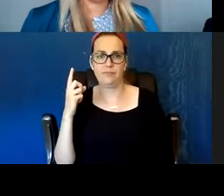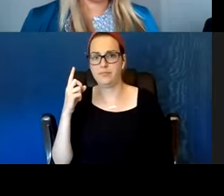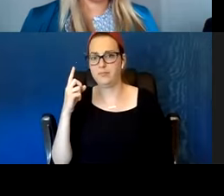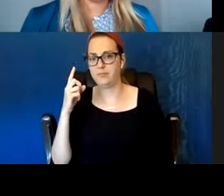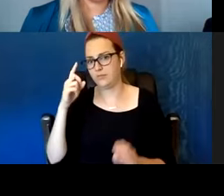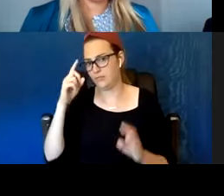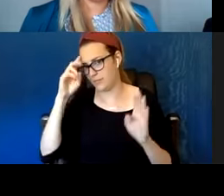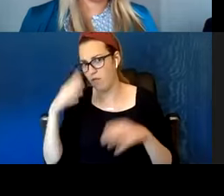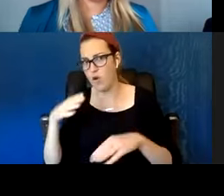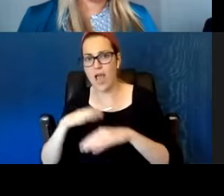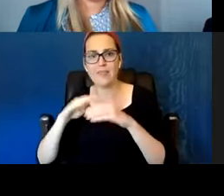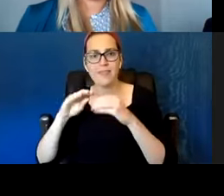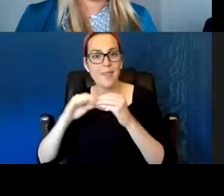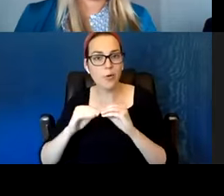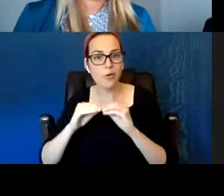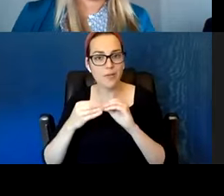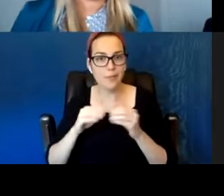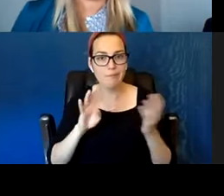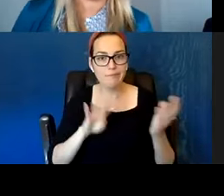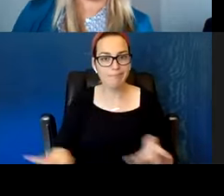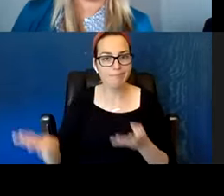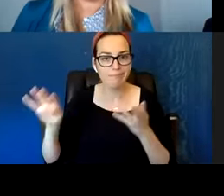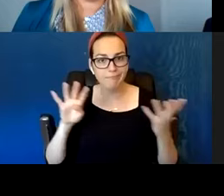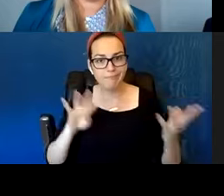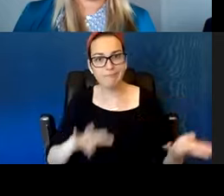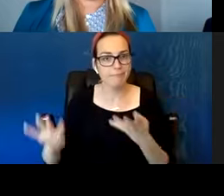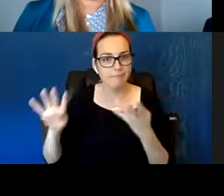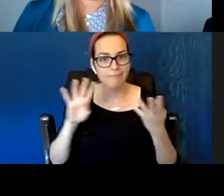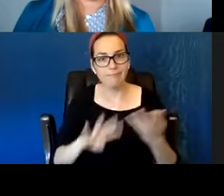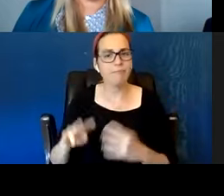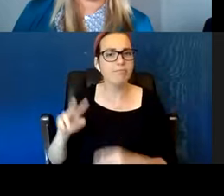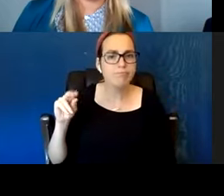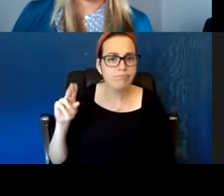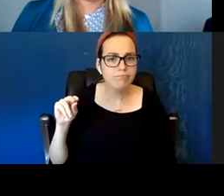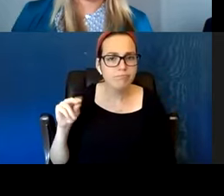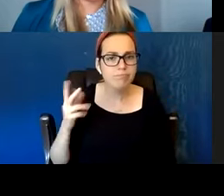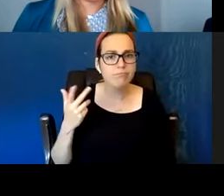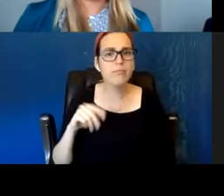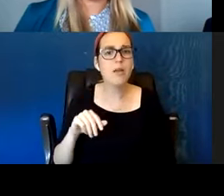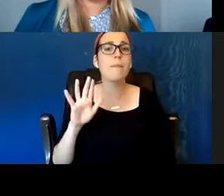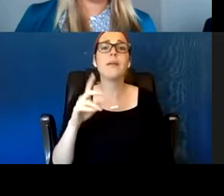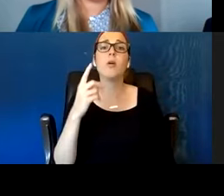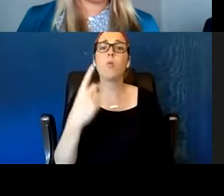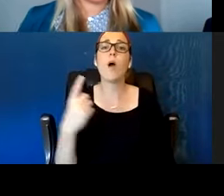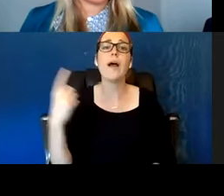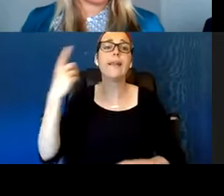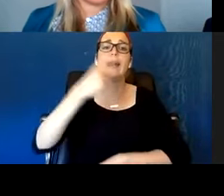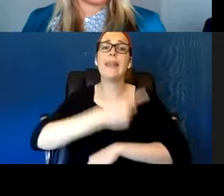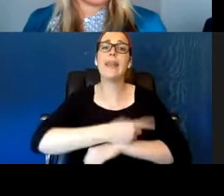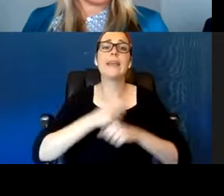that's not the way this works. You might spend one day with one person, the whole day.